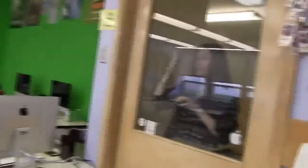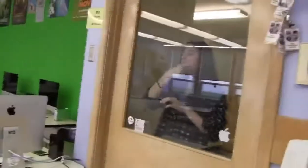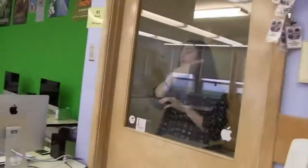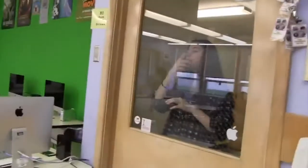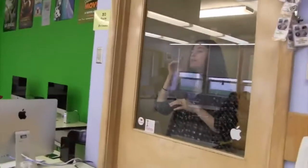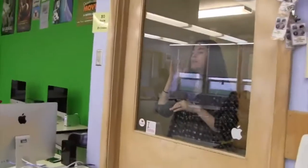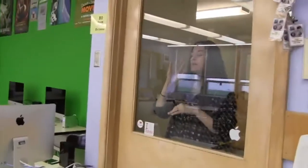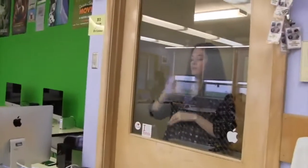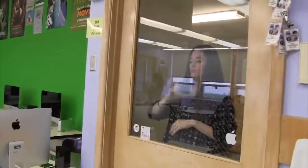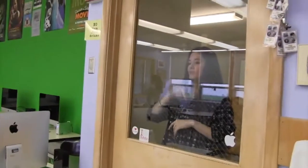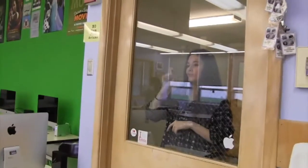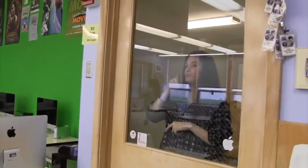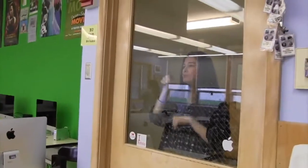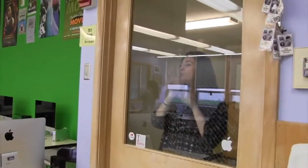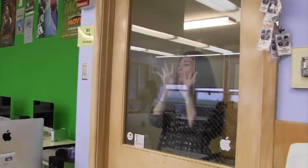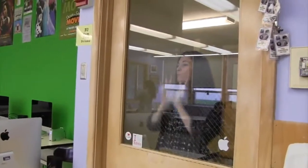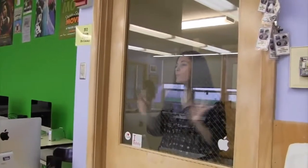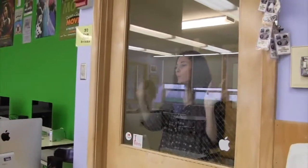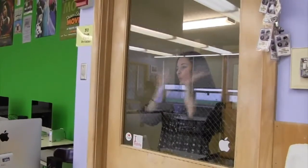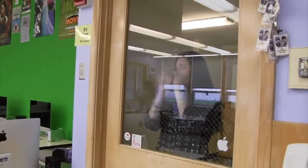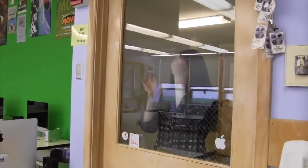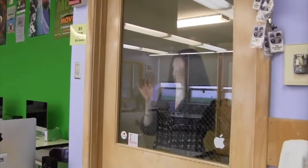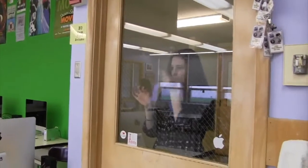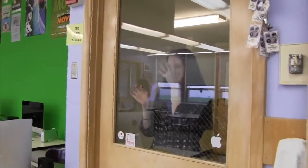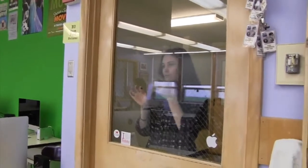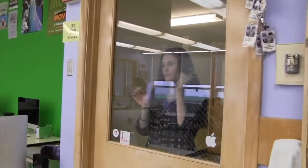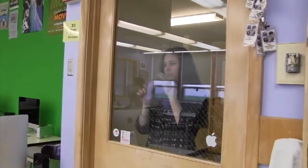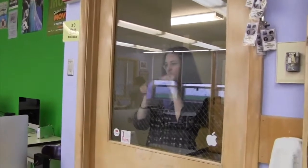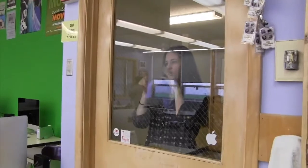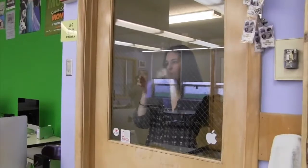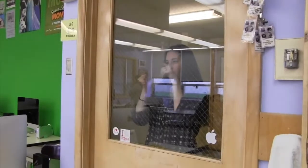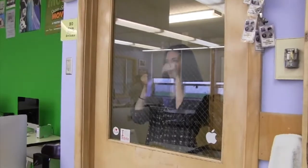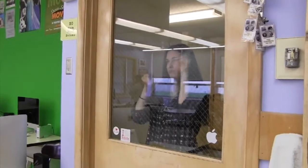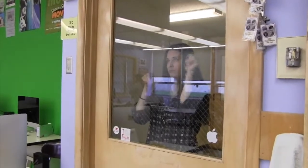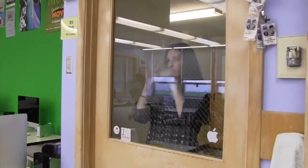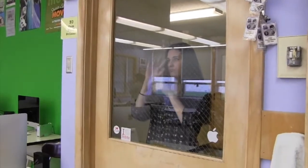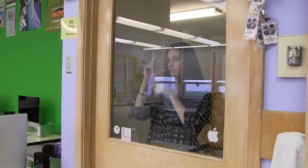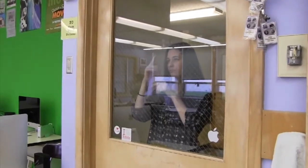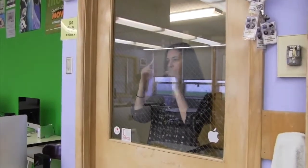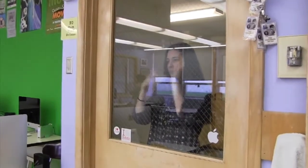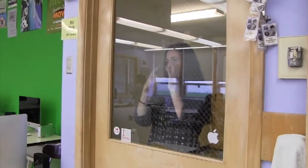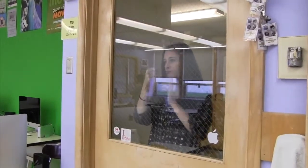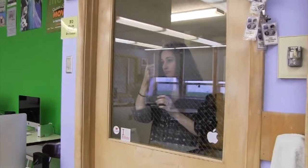[conversation]